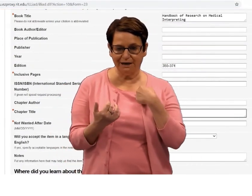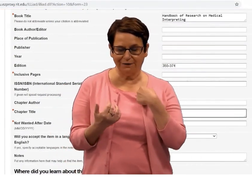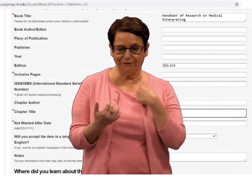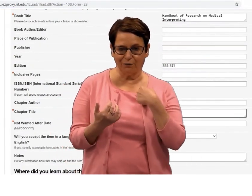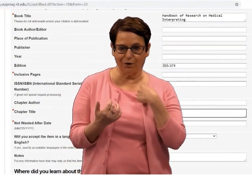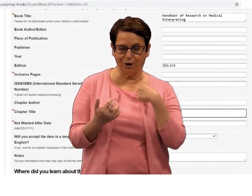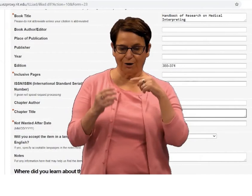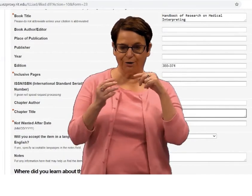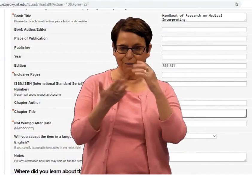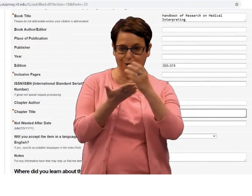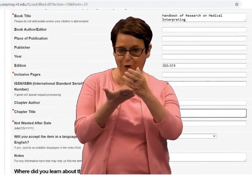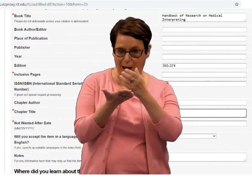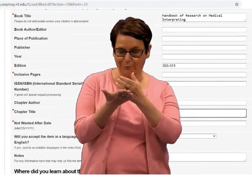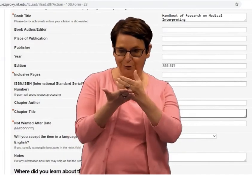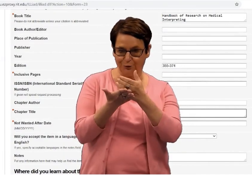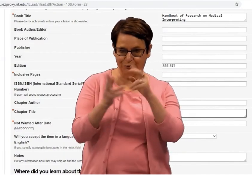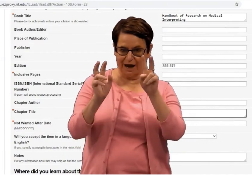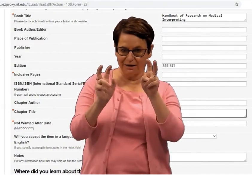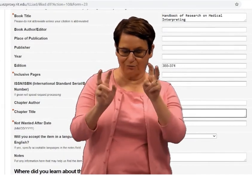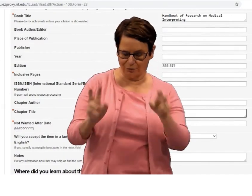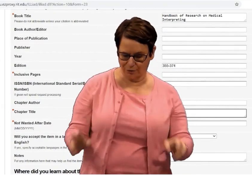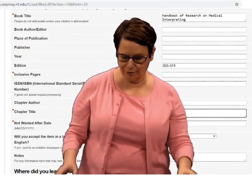Now it asks for the chapter title.